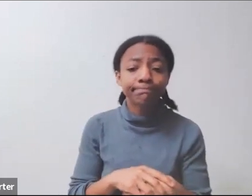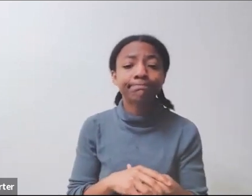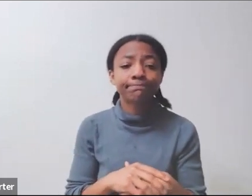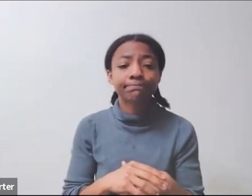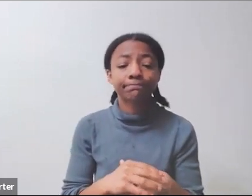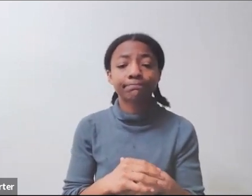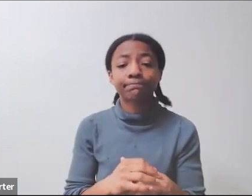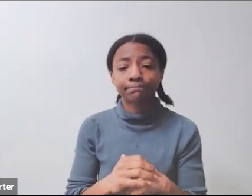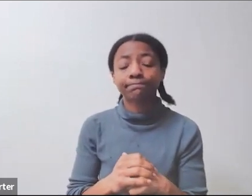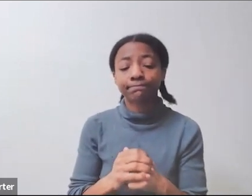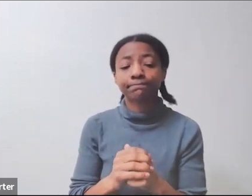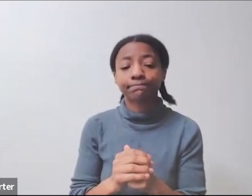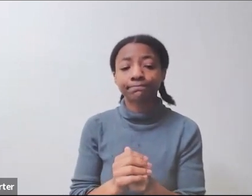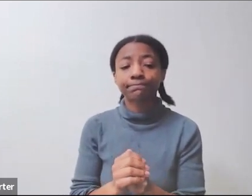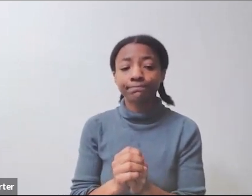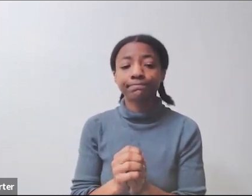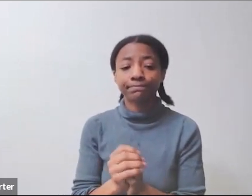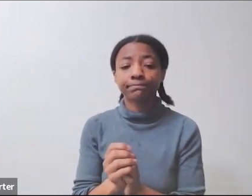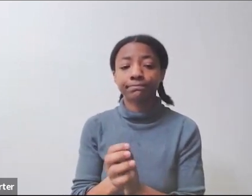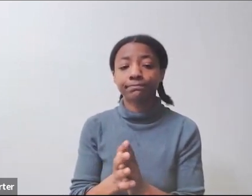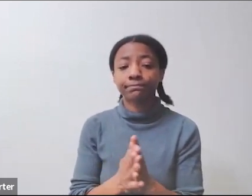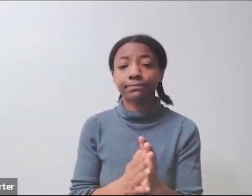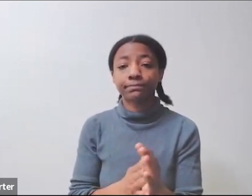the reasonable accommodation folks necessarily knew what I needed with aphasia either.